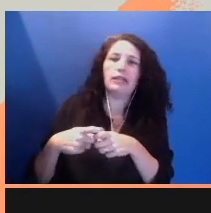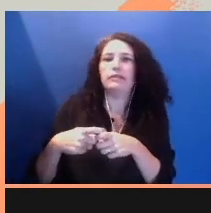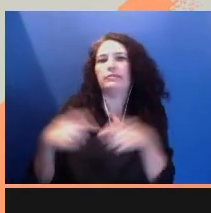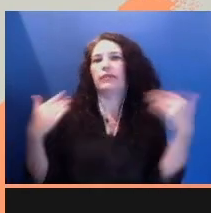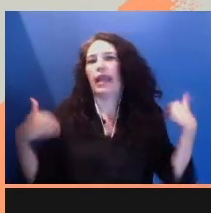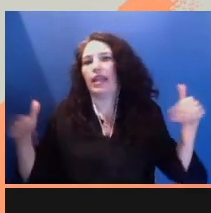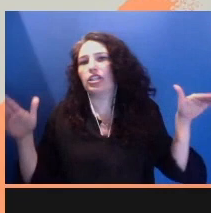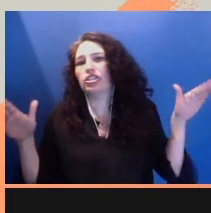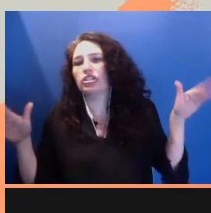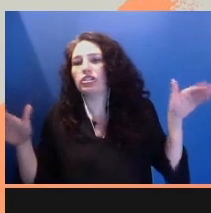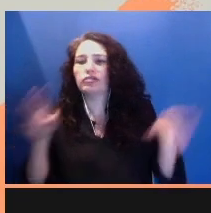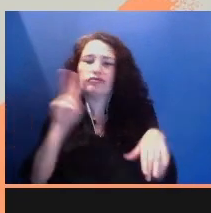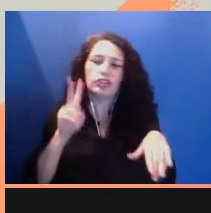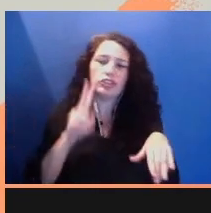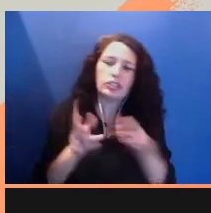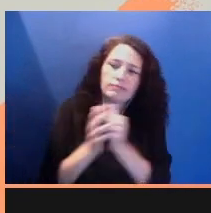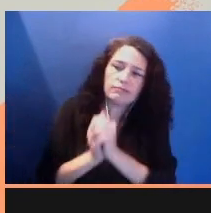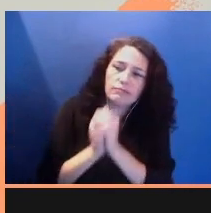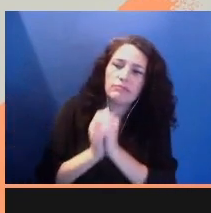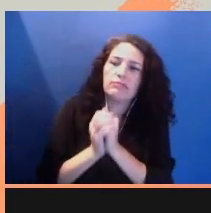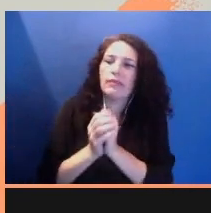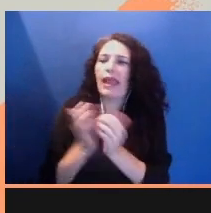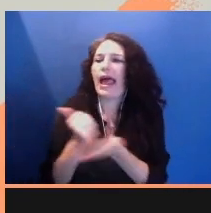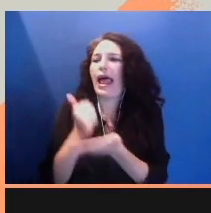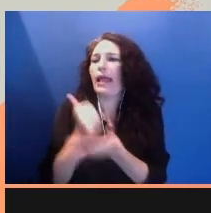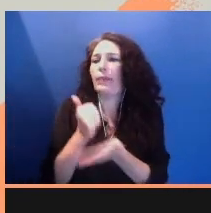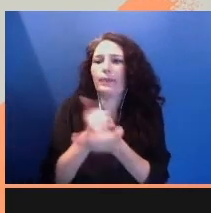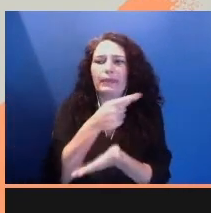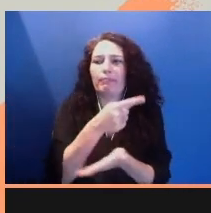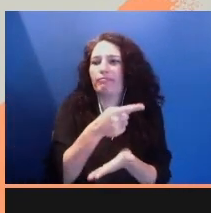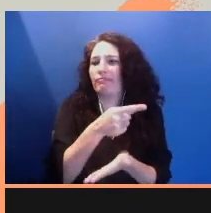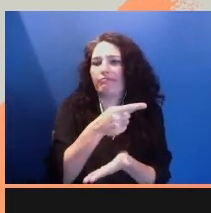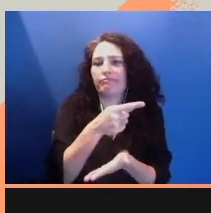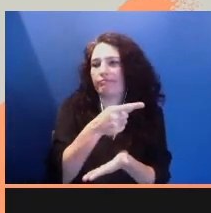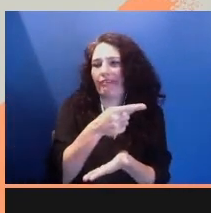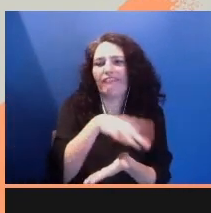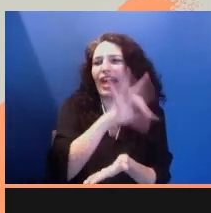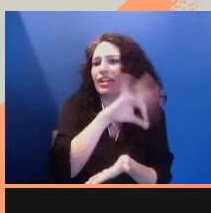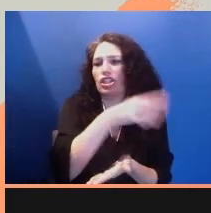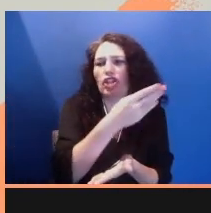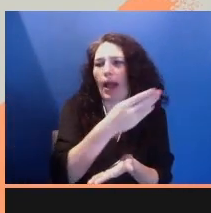Little Virgin, please help Carlitos get a job. [SPEAKING SPANISH]